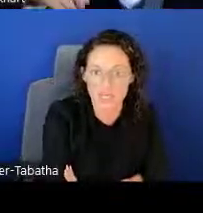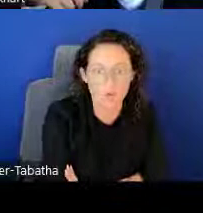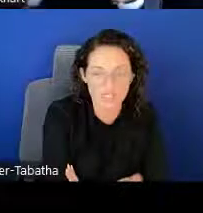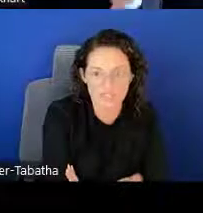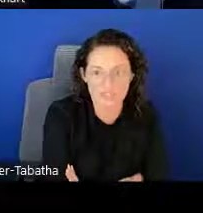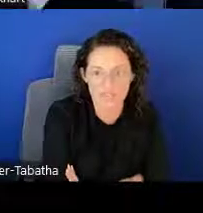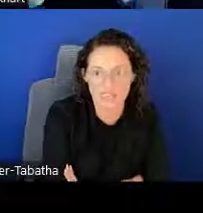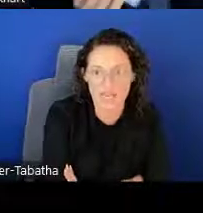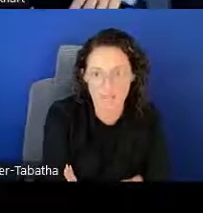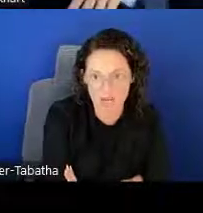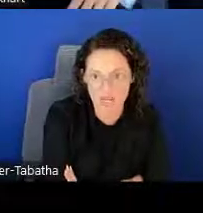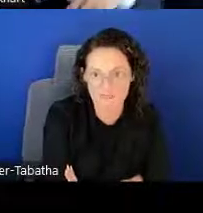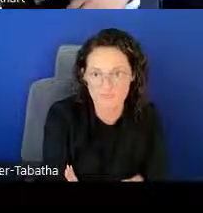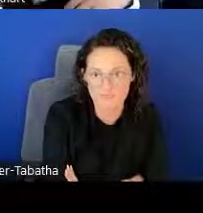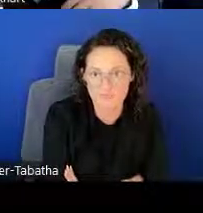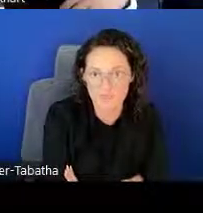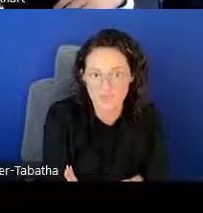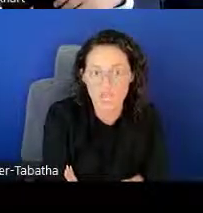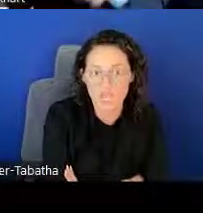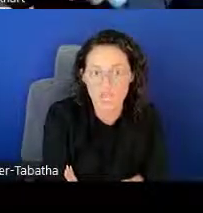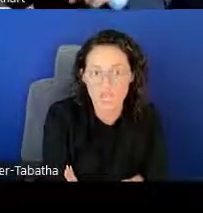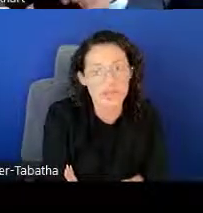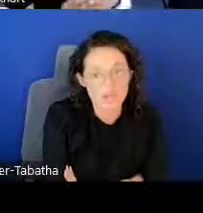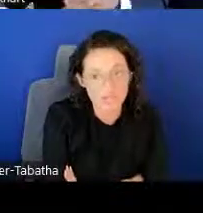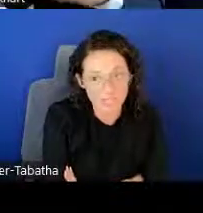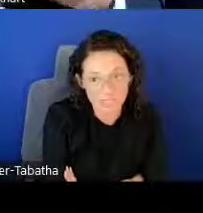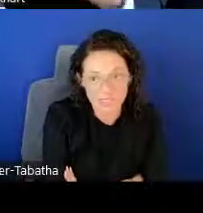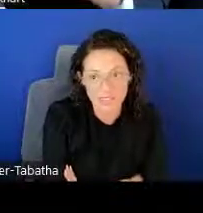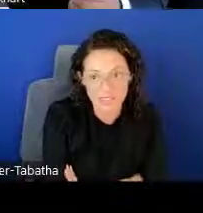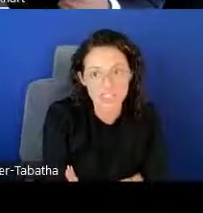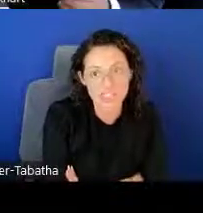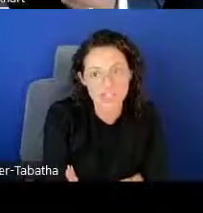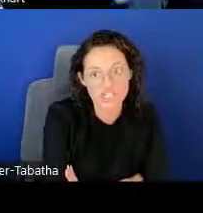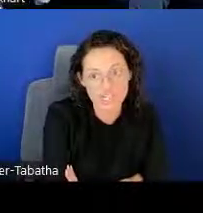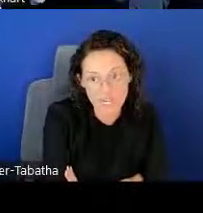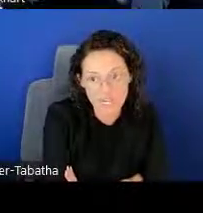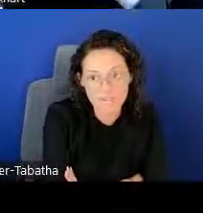I want to emphasize that point. Lastly, research time.